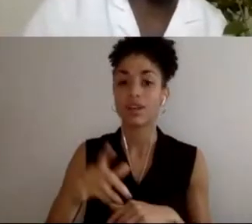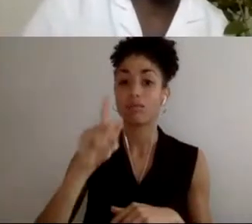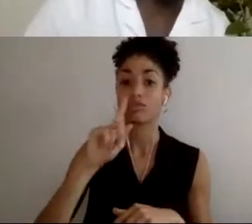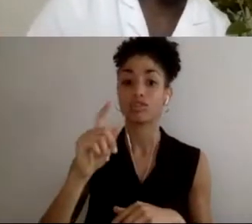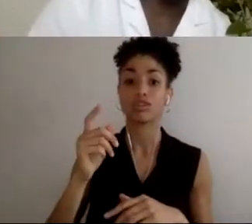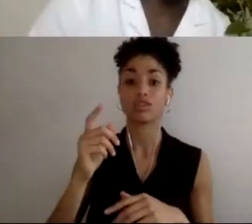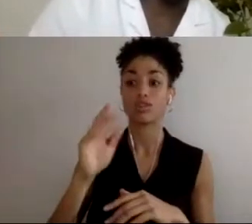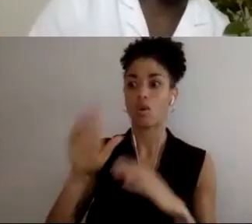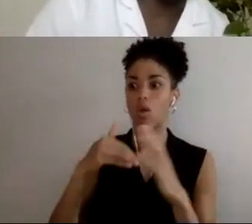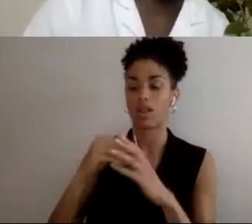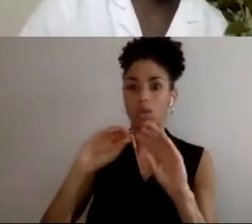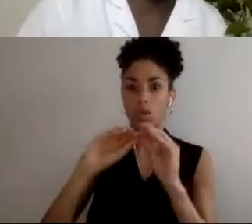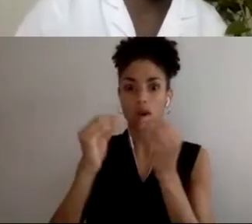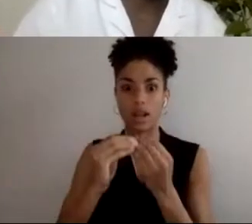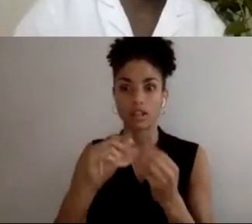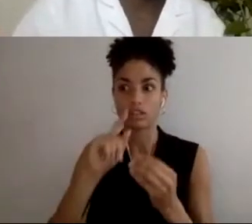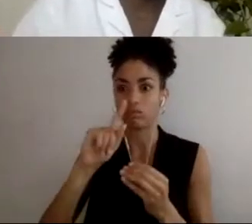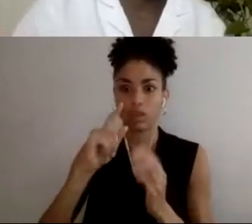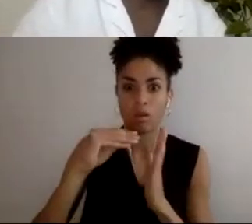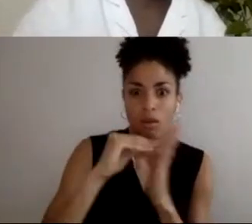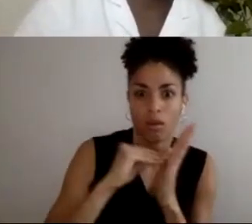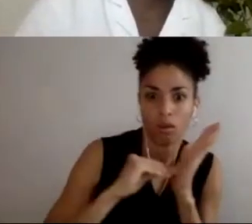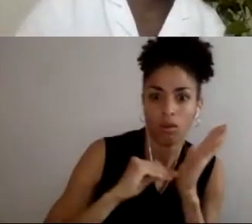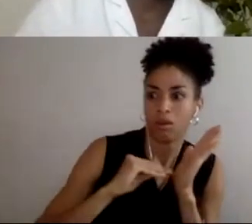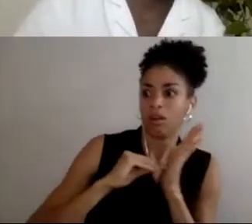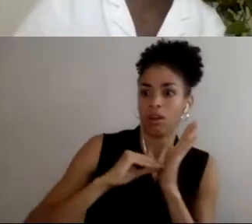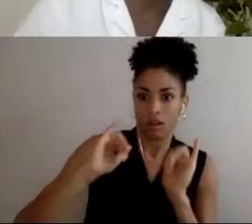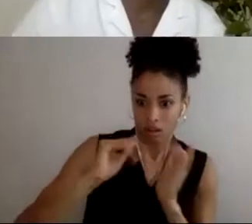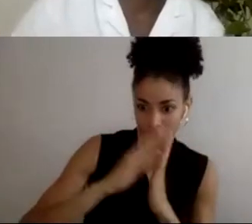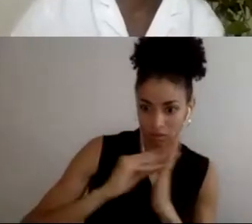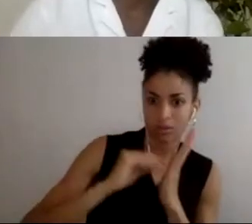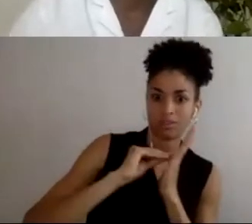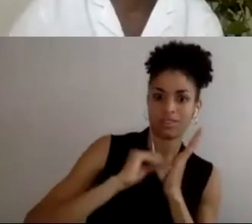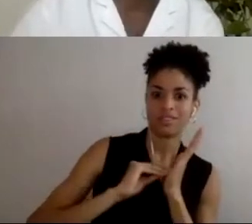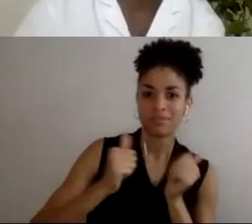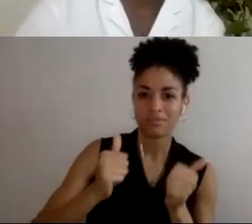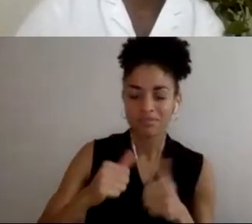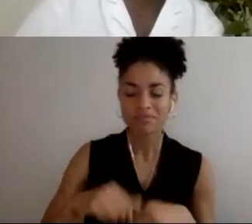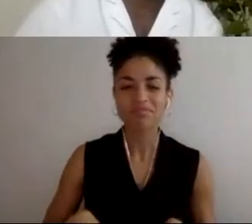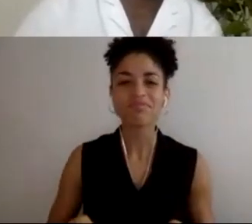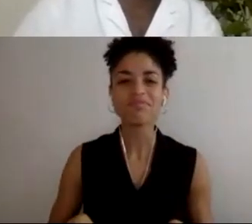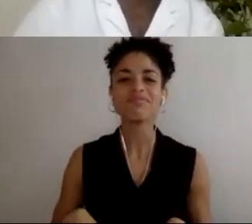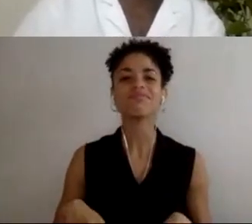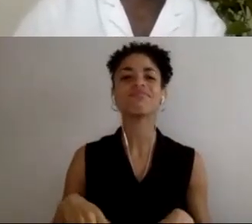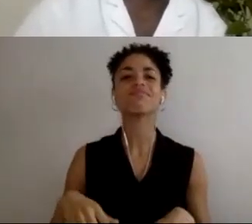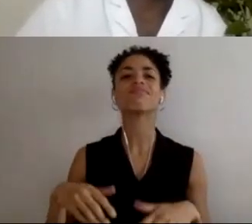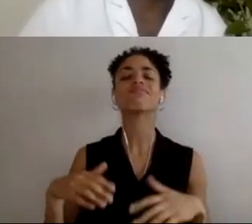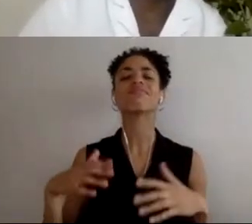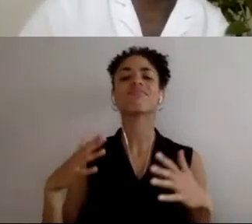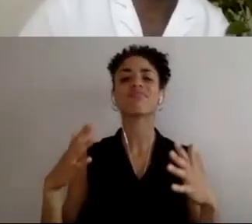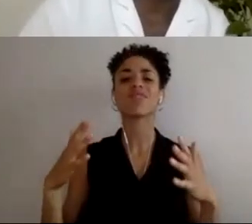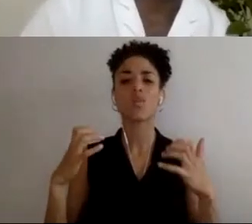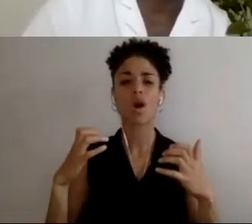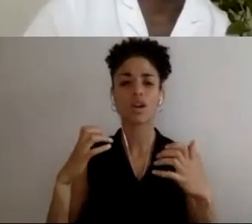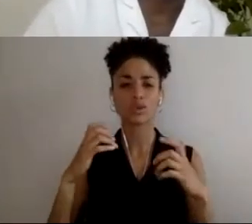were furiously taking notes. So I want to talk to Russell. I want to talk to you a